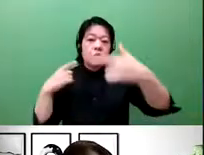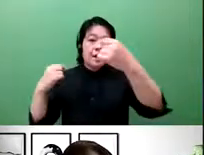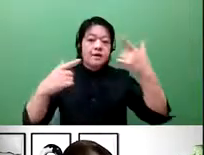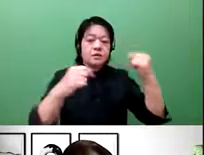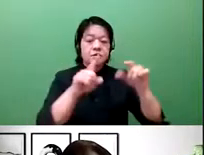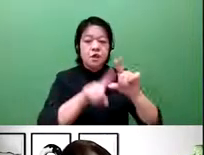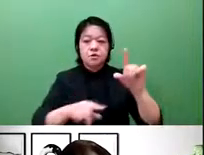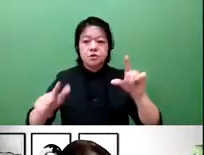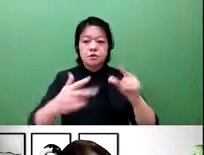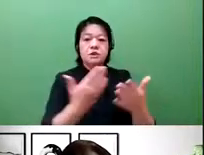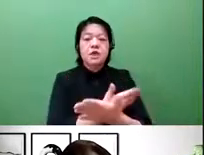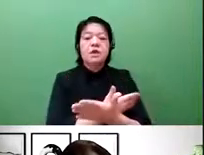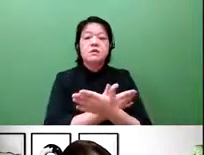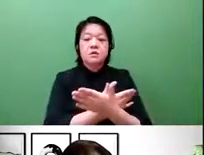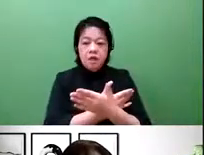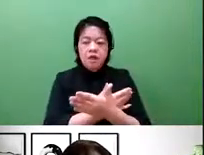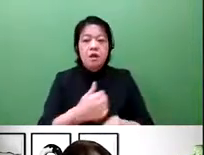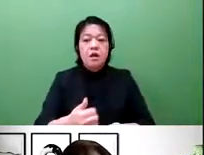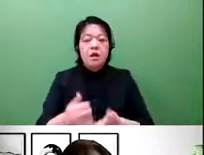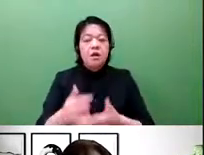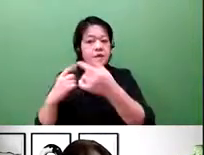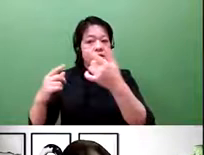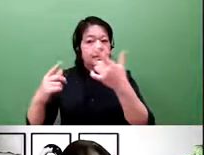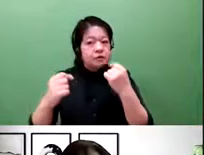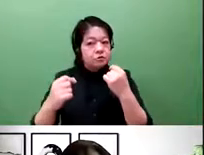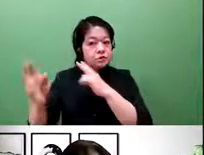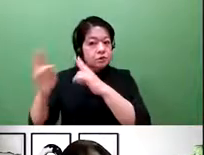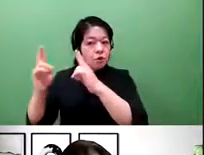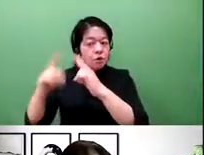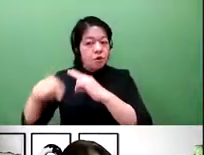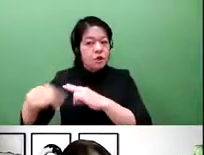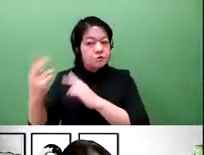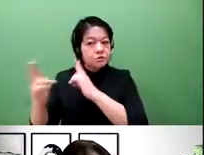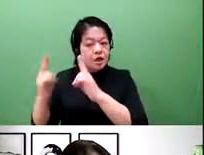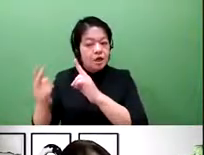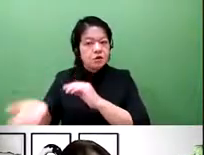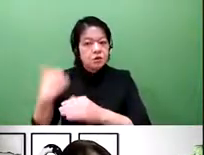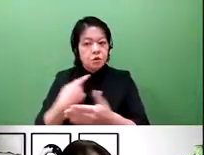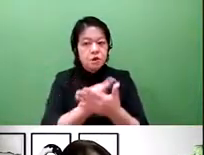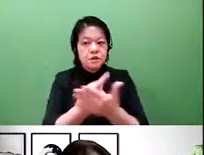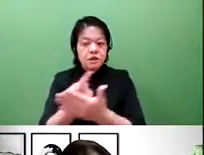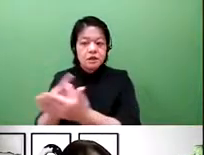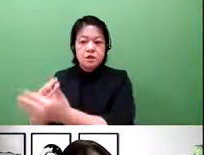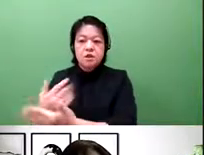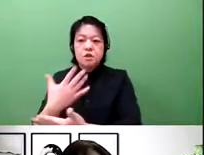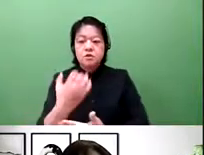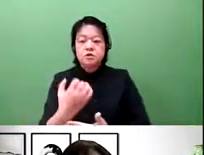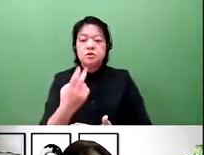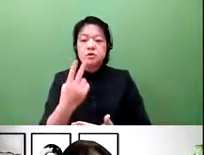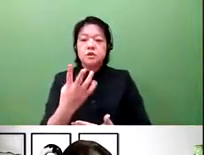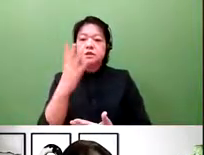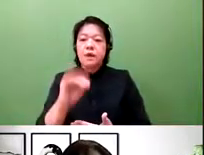This is set by Kyoto University. And more than 100 universities and private centers have united forces to declare that they will not